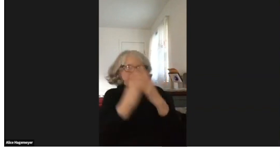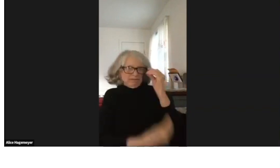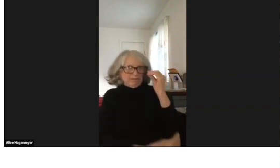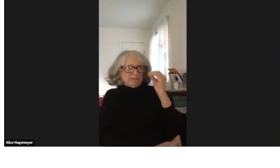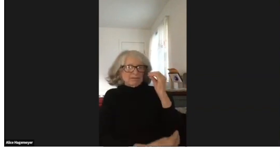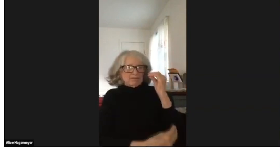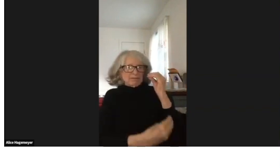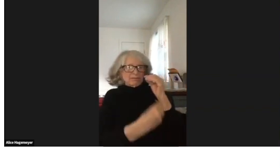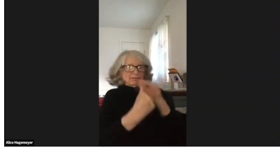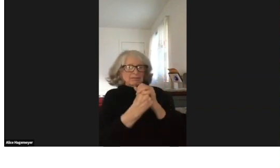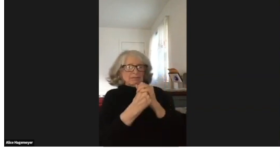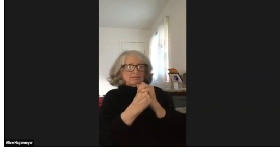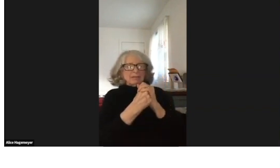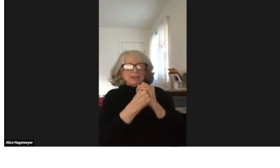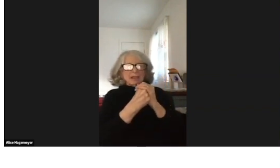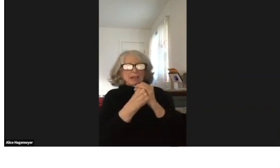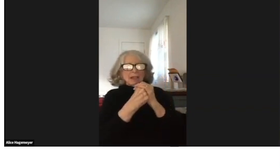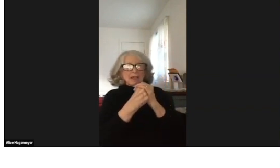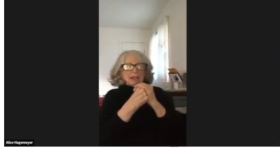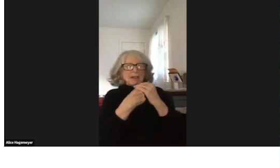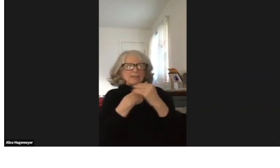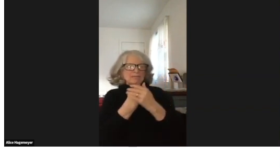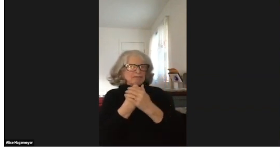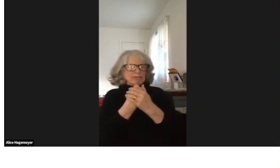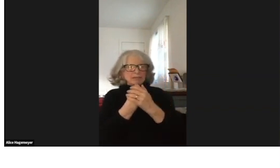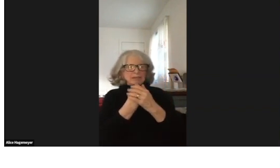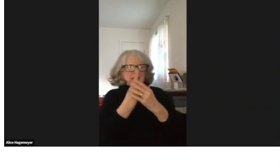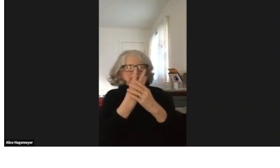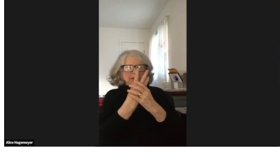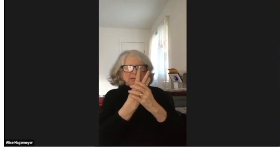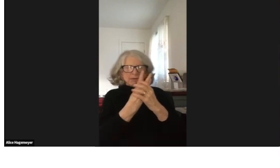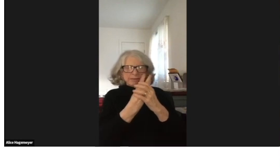My two heroes have since passed.